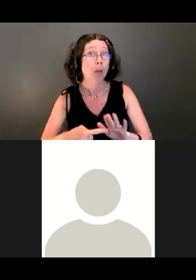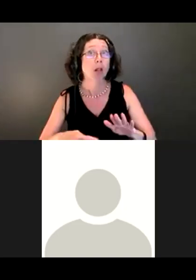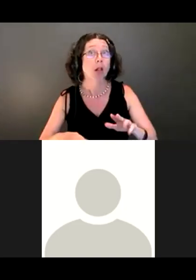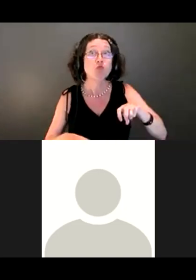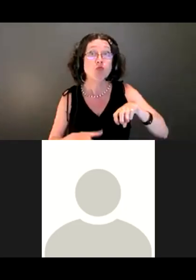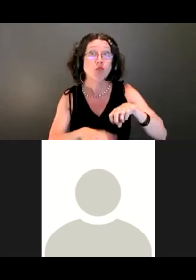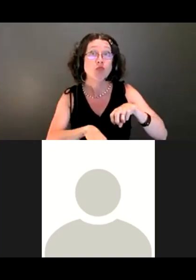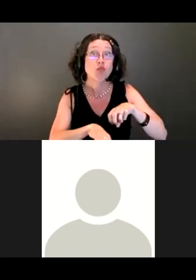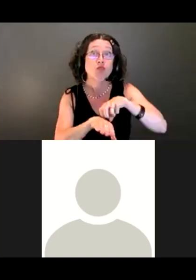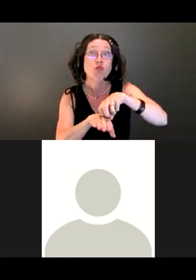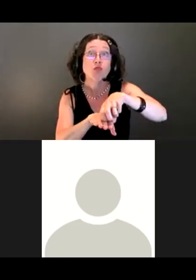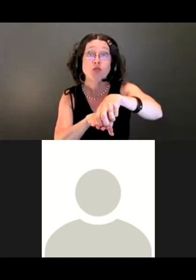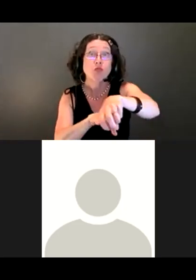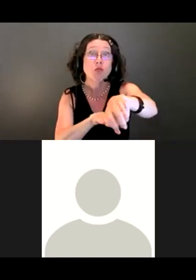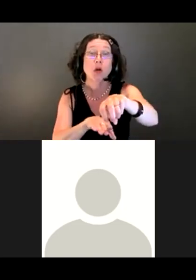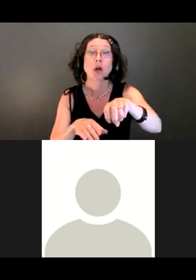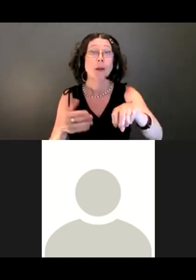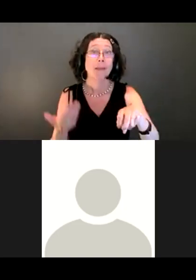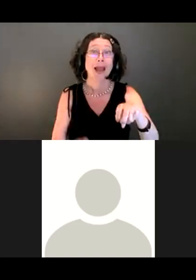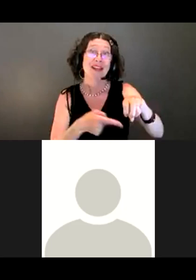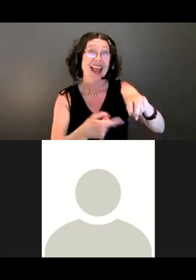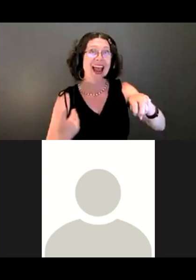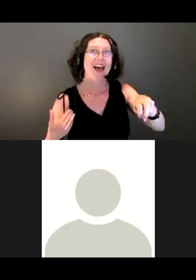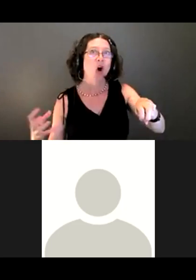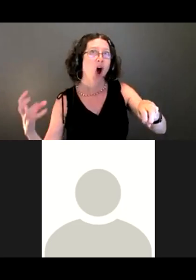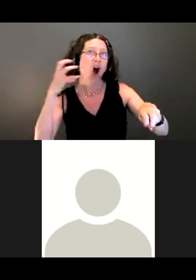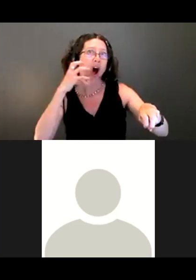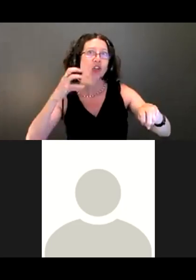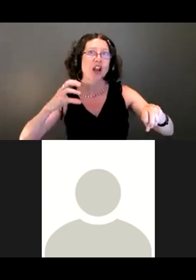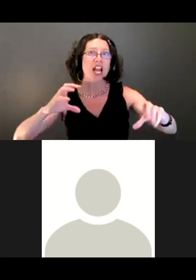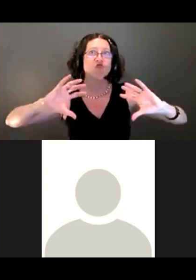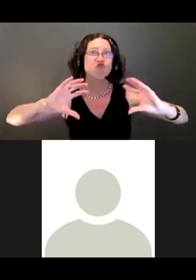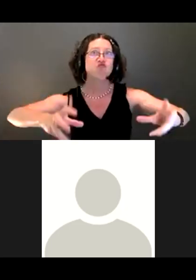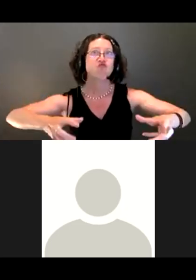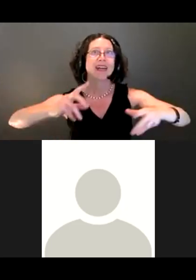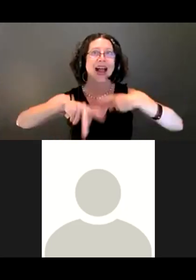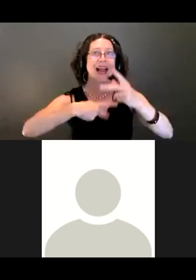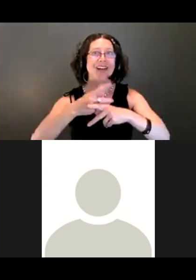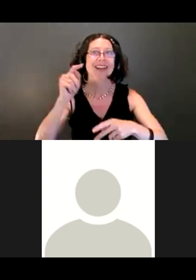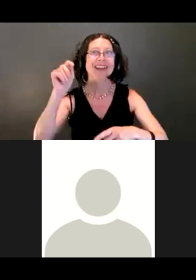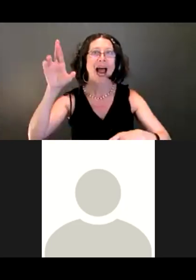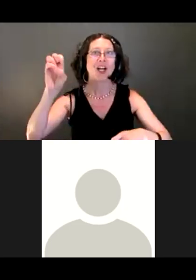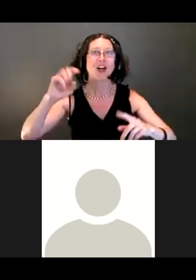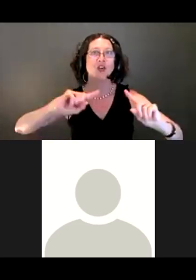they may have some all-terrain kind of tires on the wheelchairs that allow them to go down the trail.